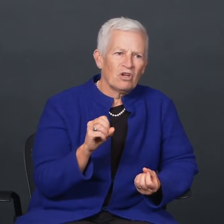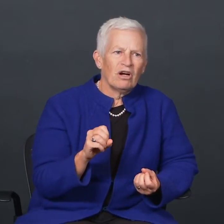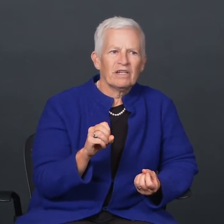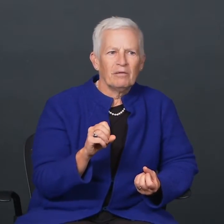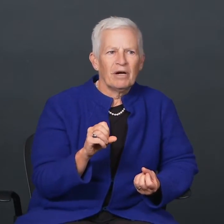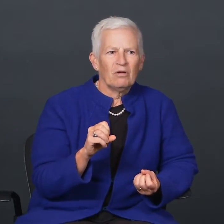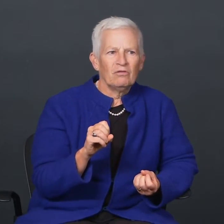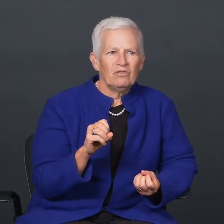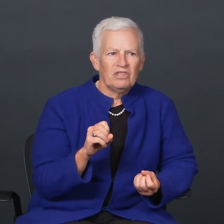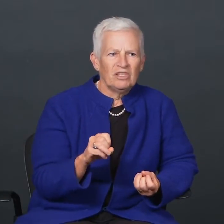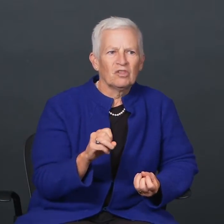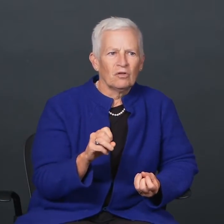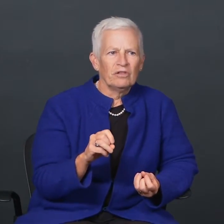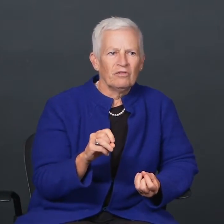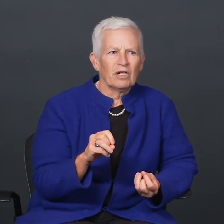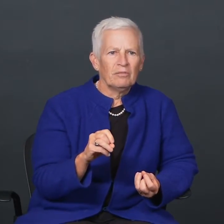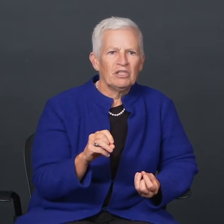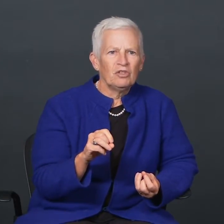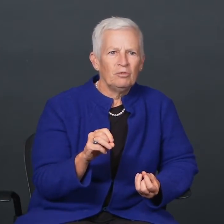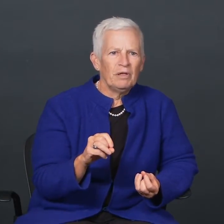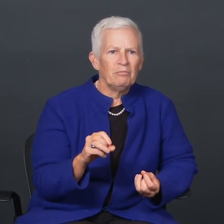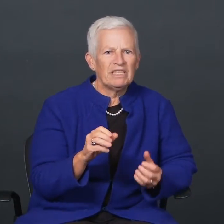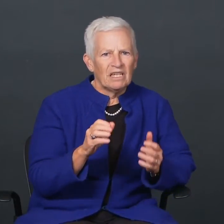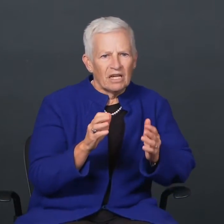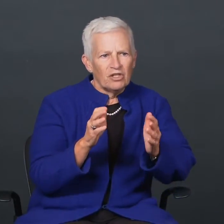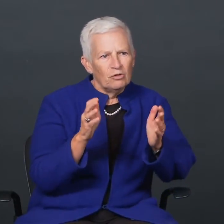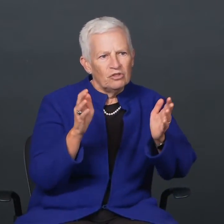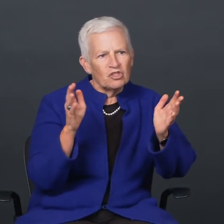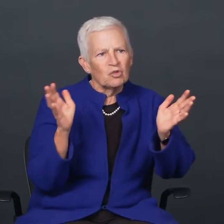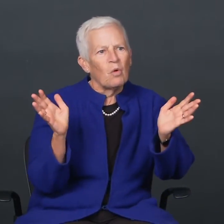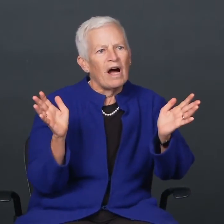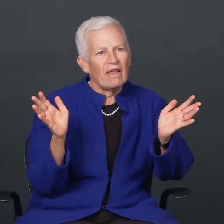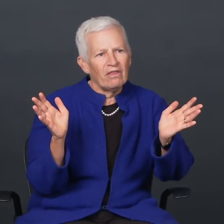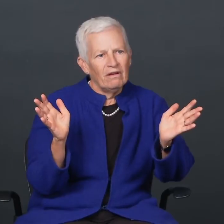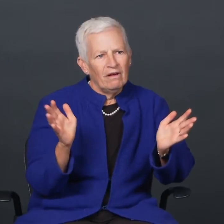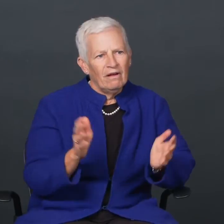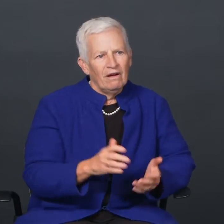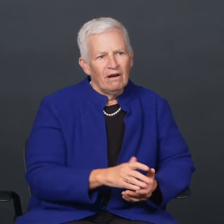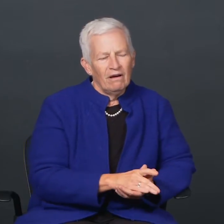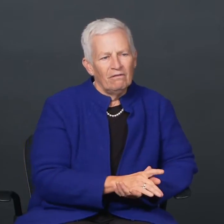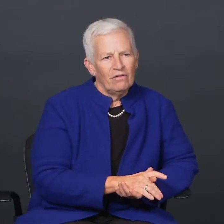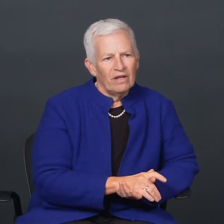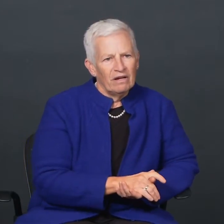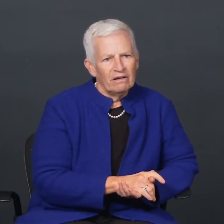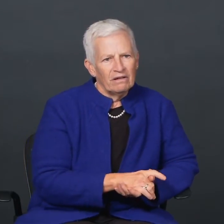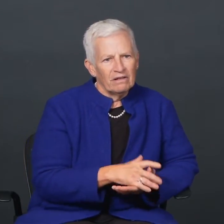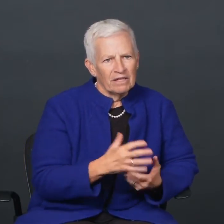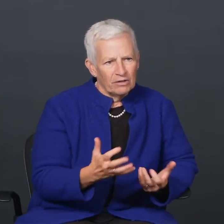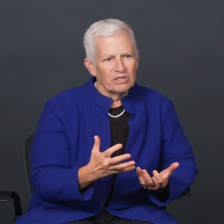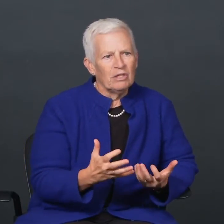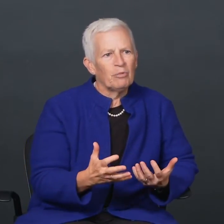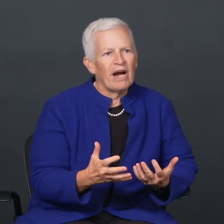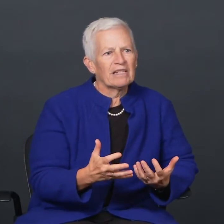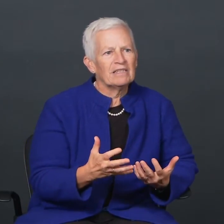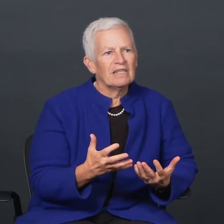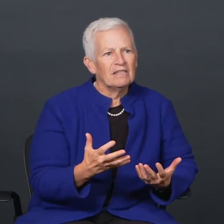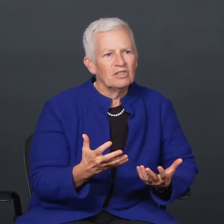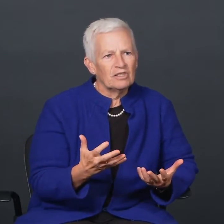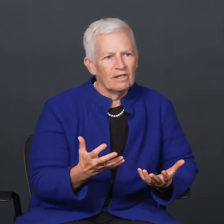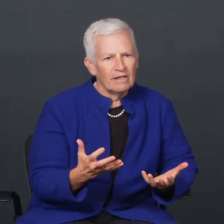talking about digital environments, you'd be missing a huge swath of the literacy practices